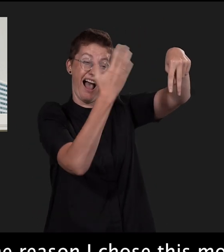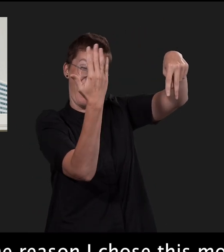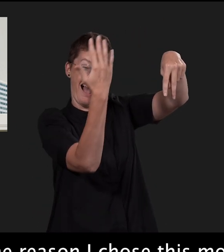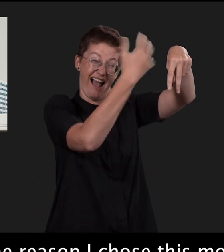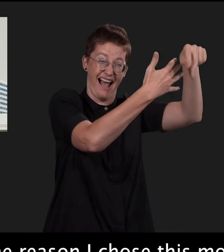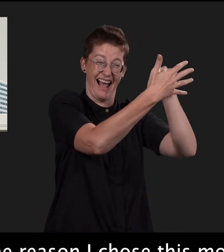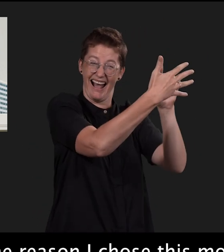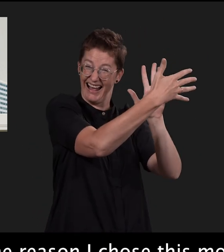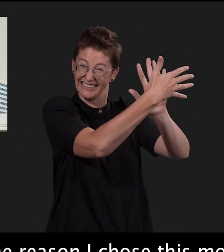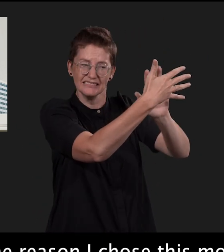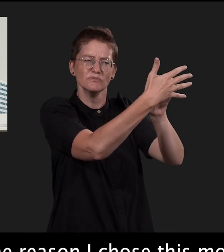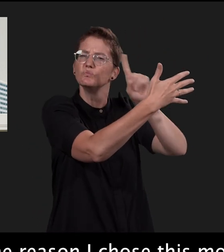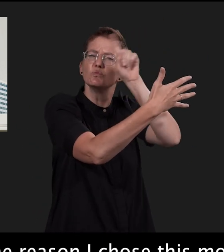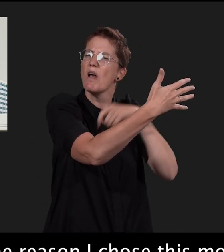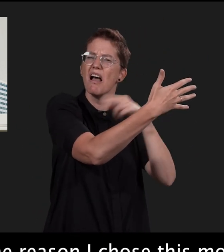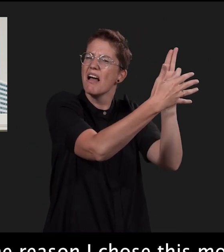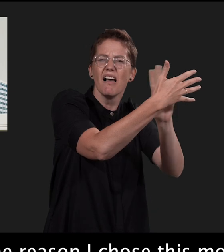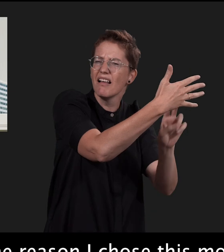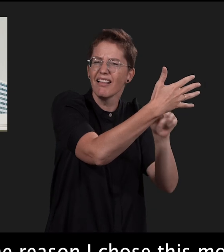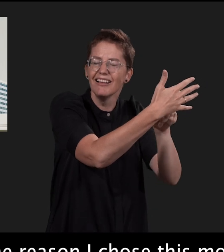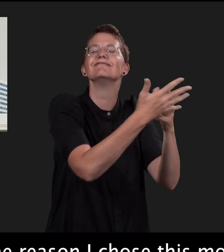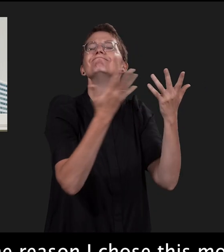The reason I chose this motif is because not only do I blur the figure,